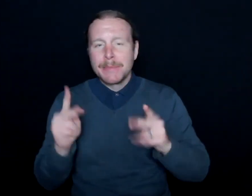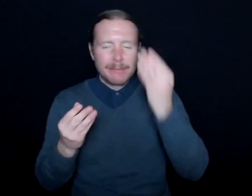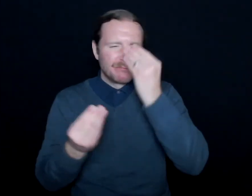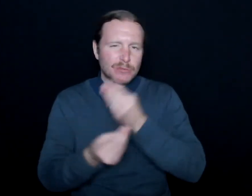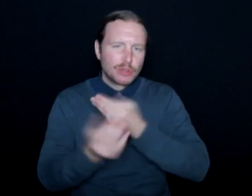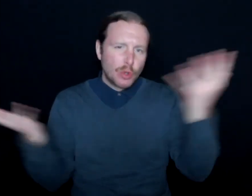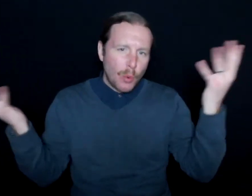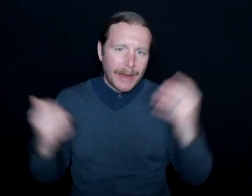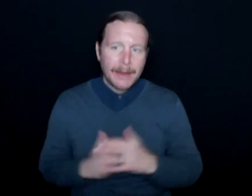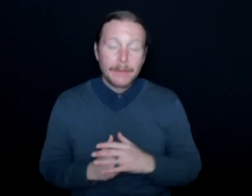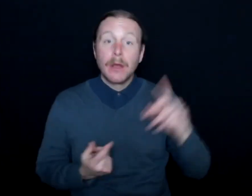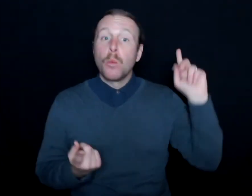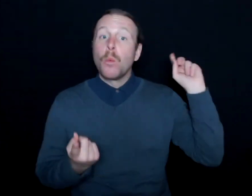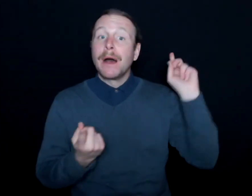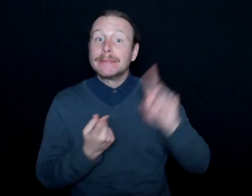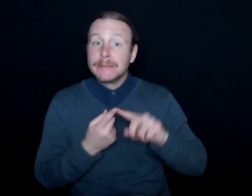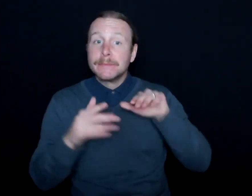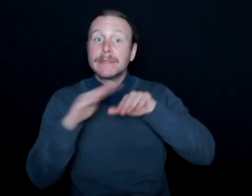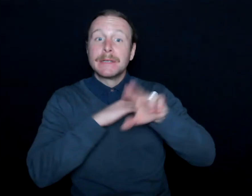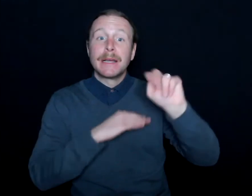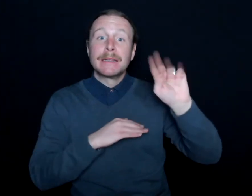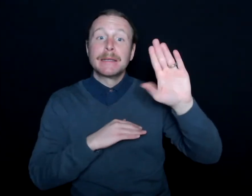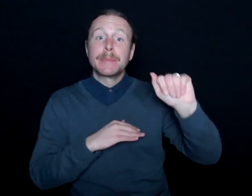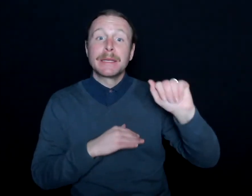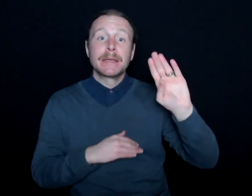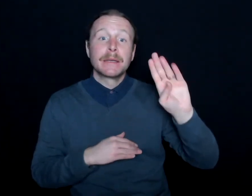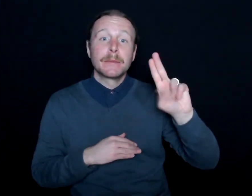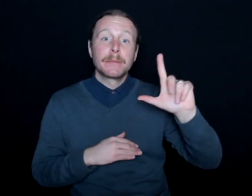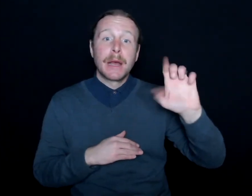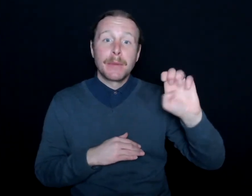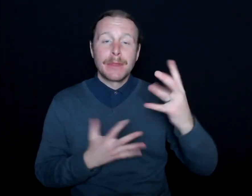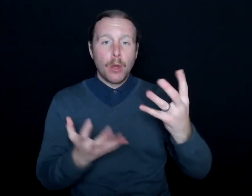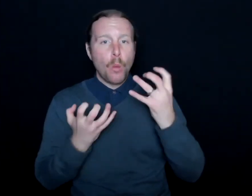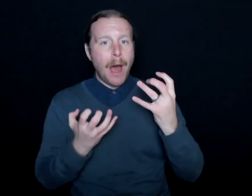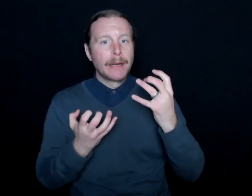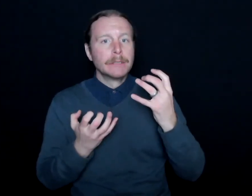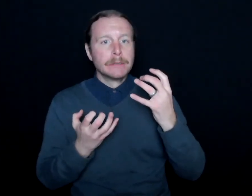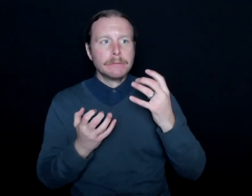And it wasn't until we went to the NBA bubble that they wanted to resume interpreting,